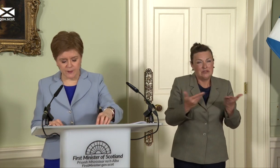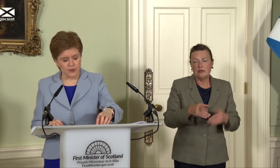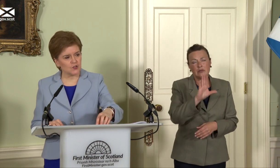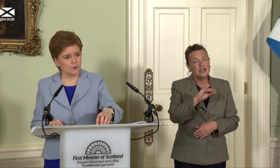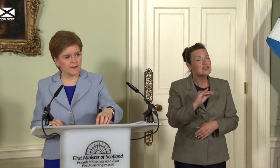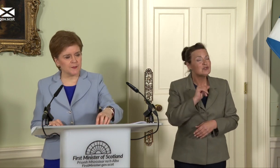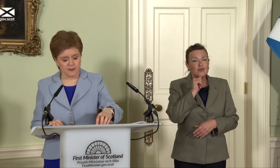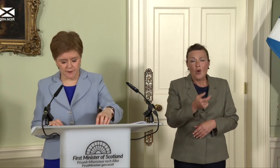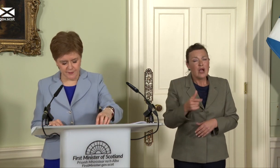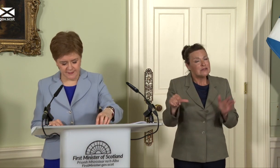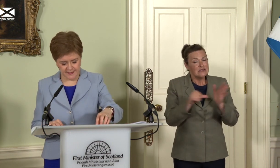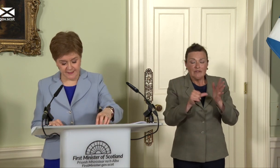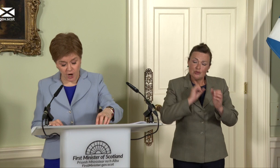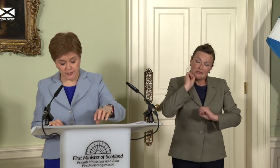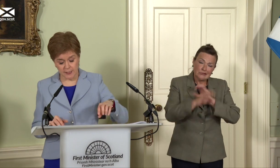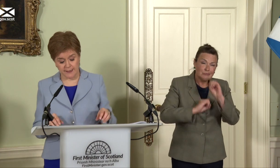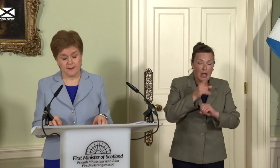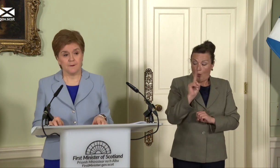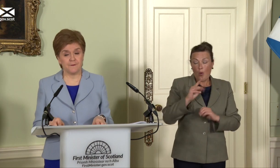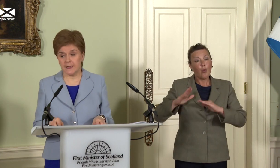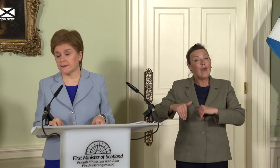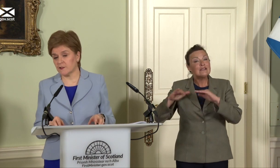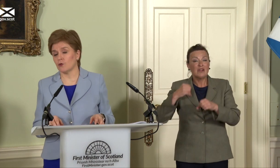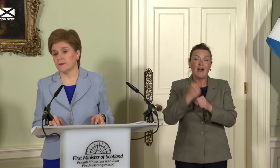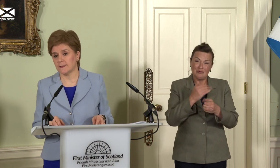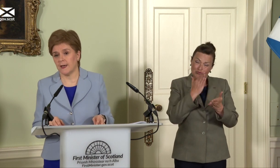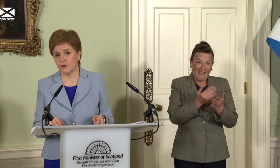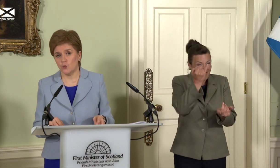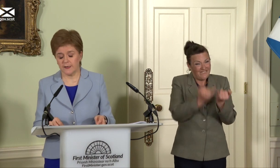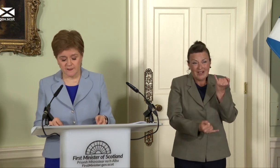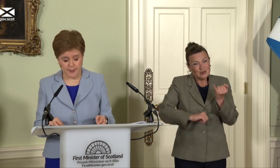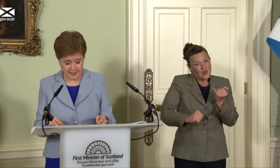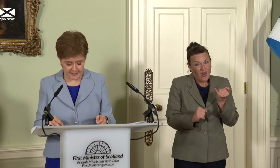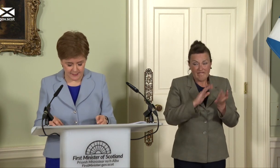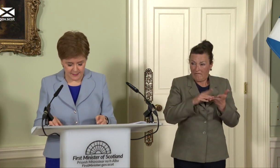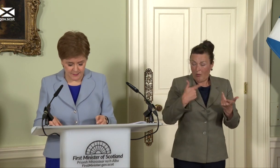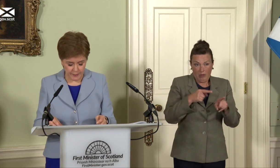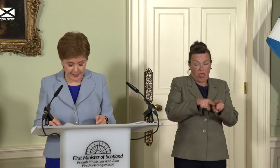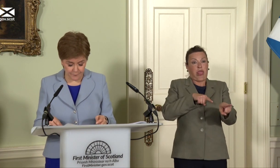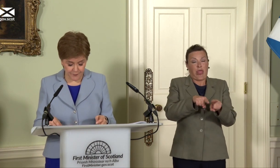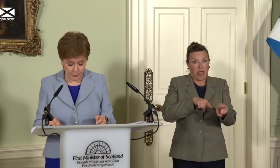which Westminster governance is currently failing Scotland and holding us back. We have a Prime Minister